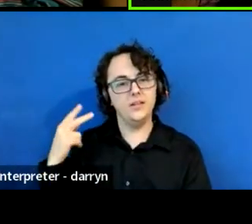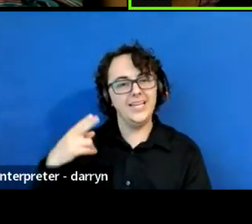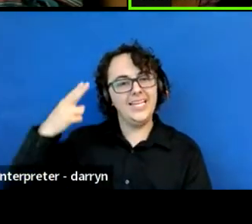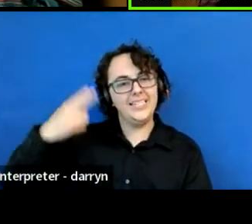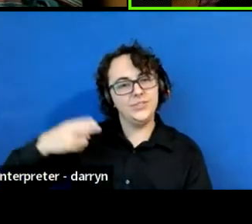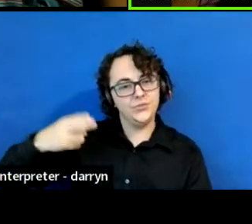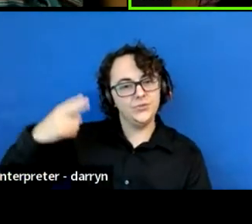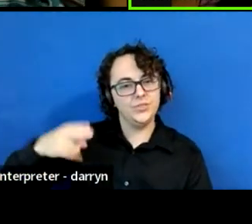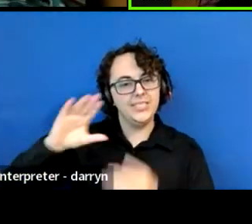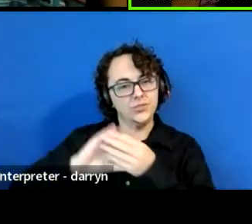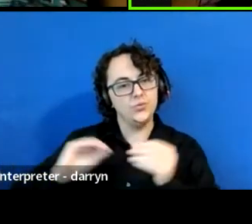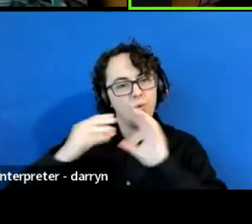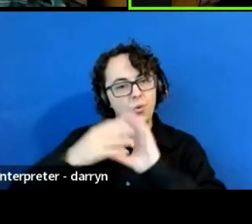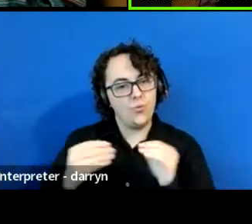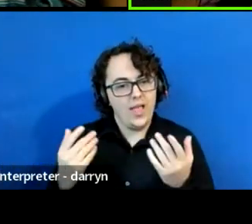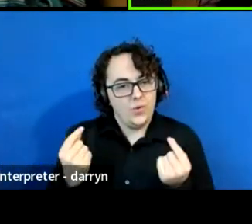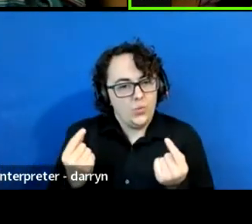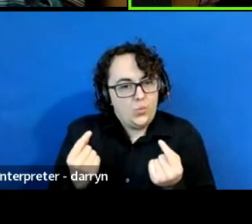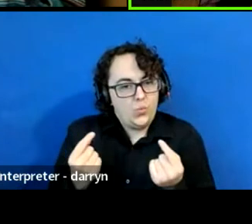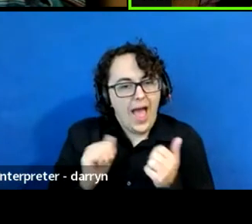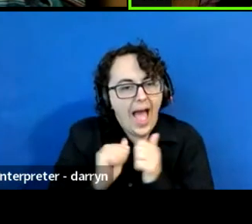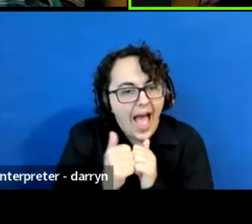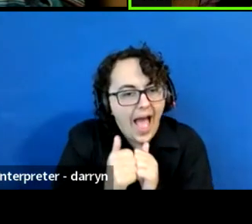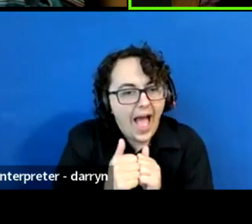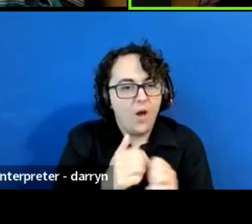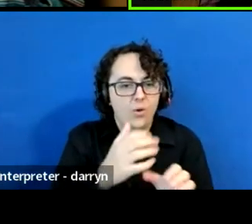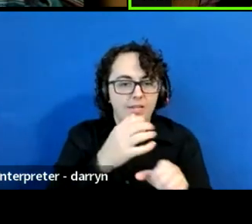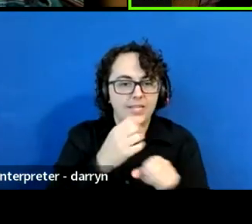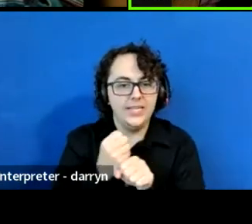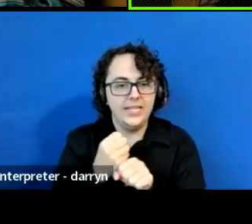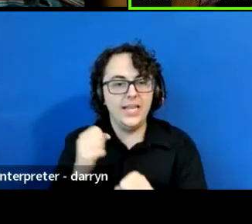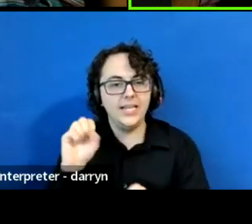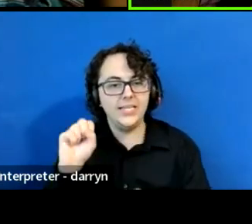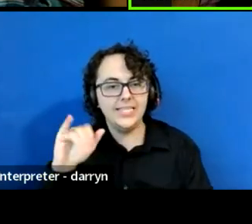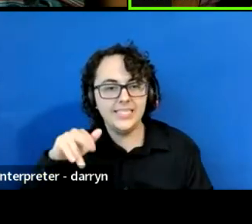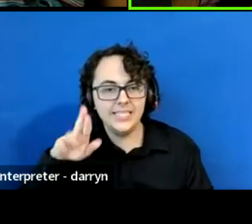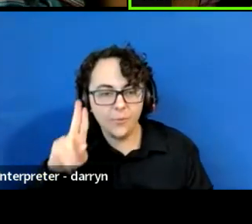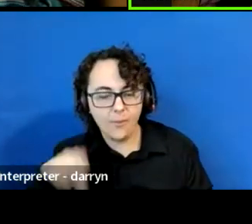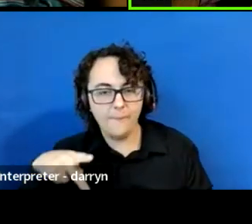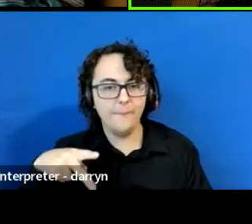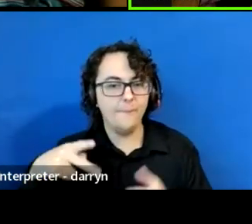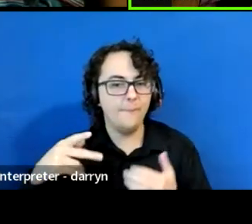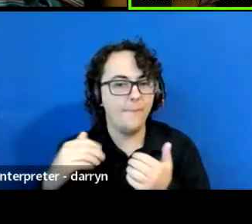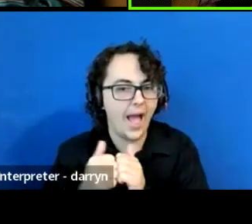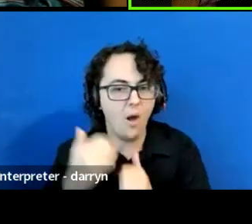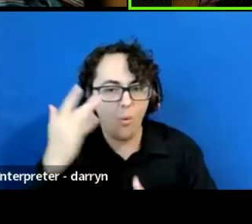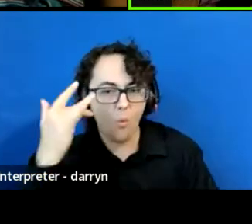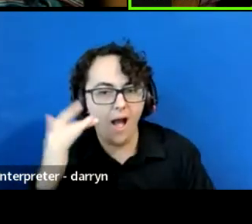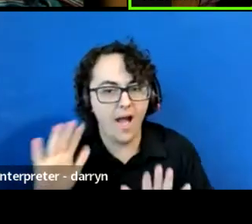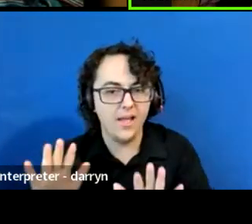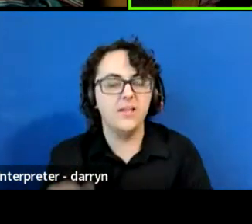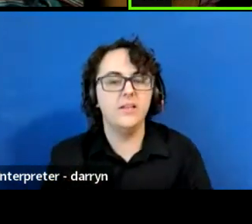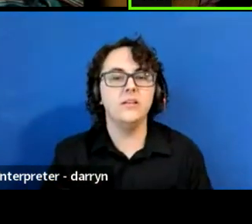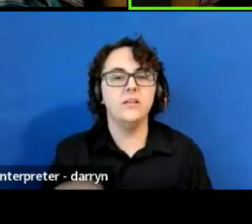when we think about Glueskip and how he came to the village and the village wasn't destroyed,